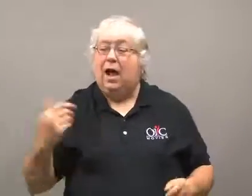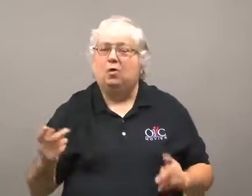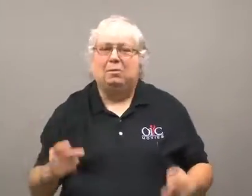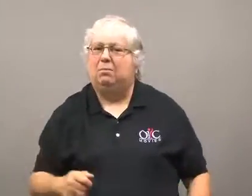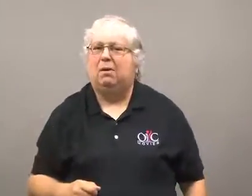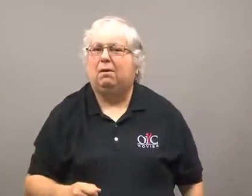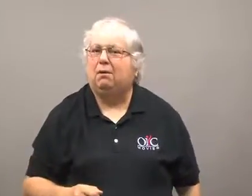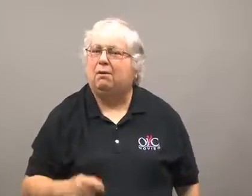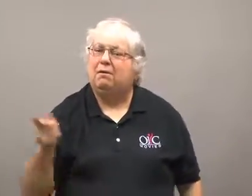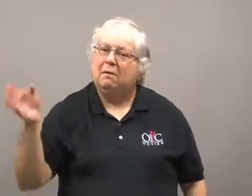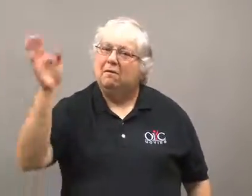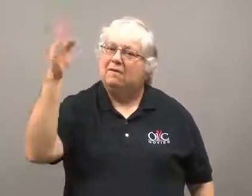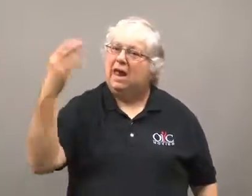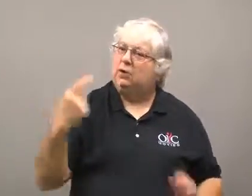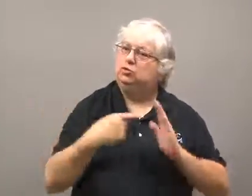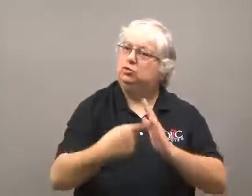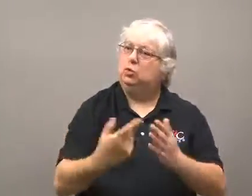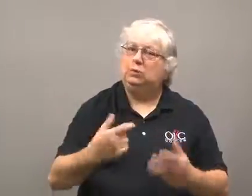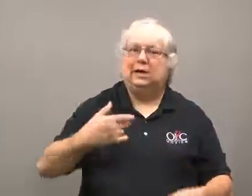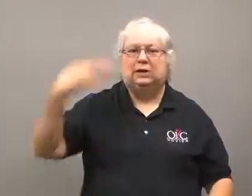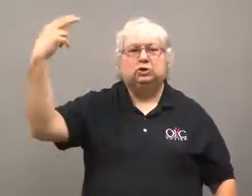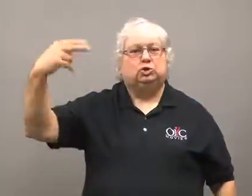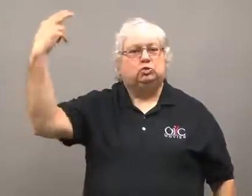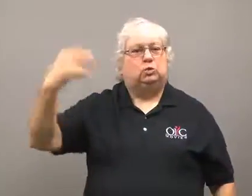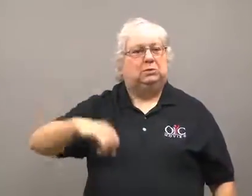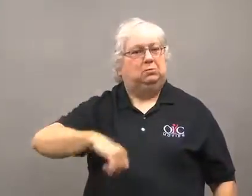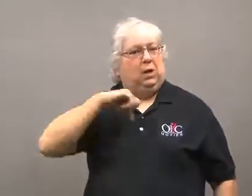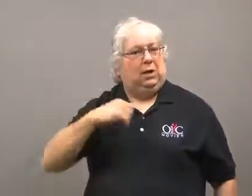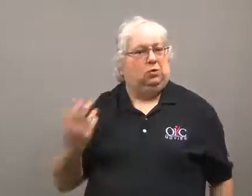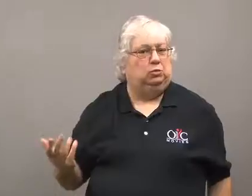To others, it was a symbol of a proud heritage.